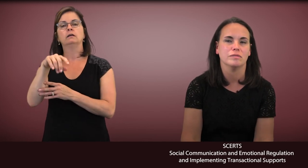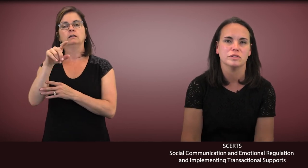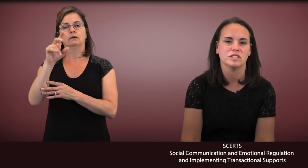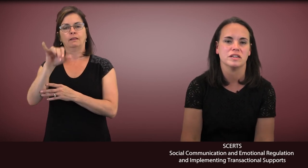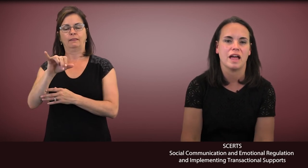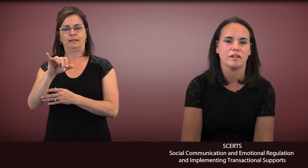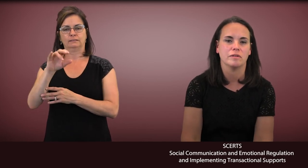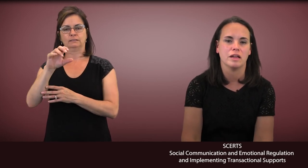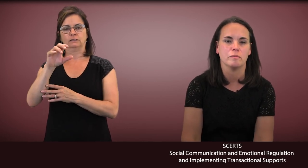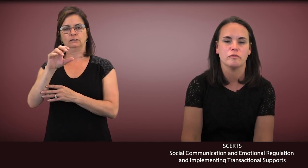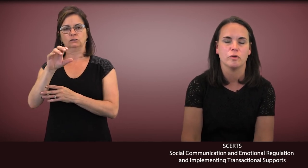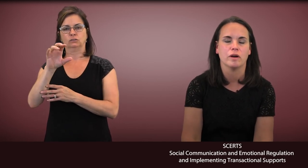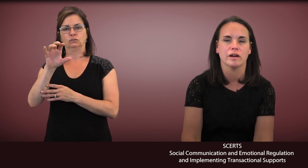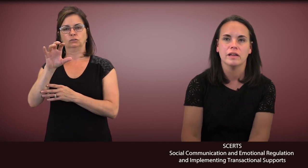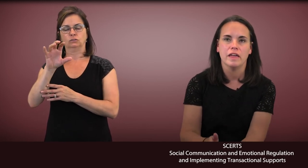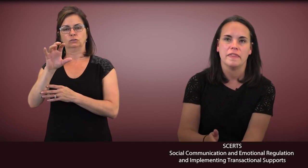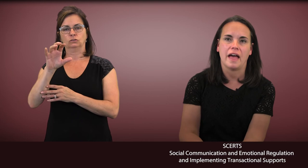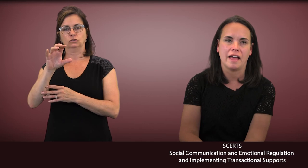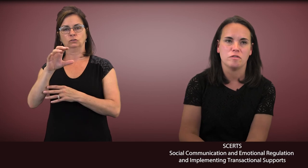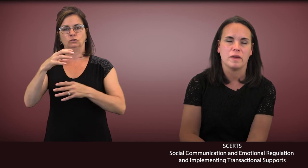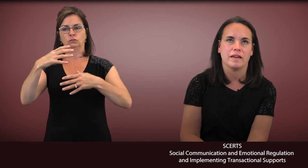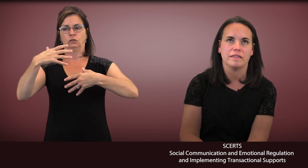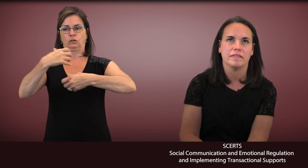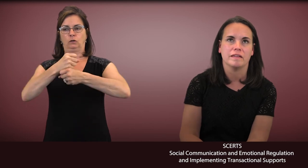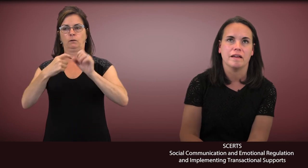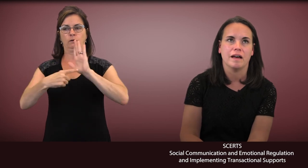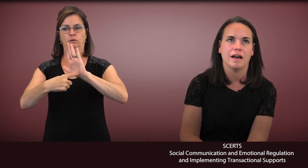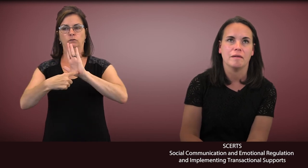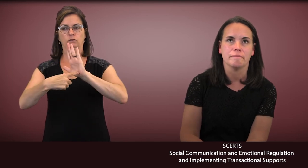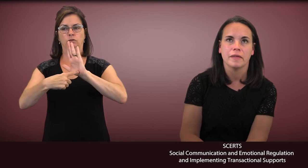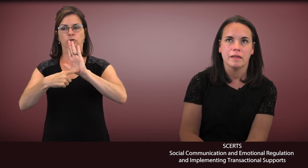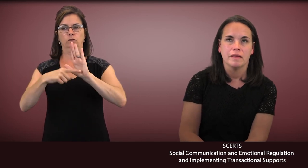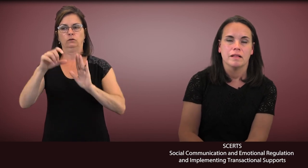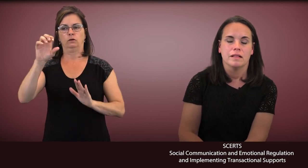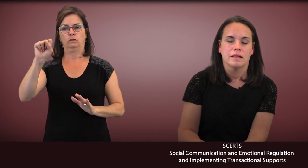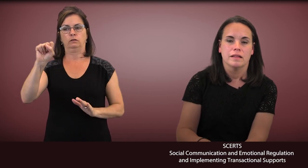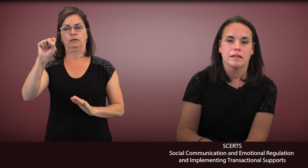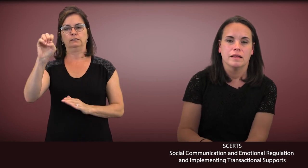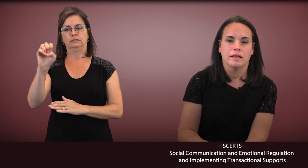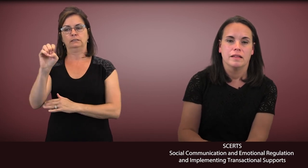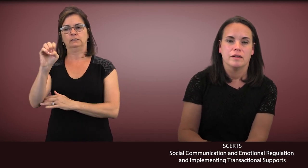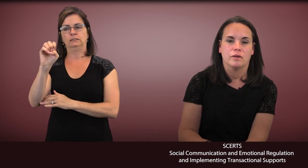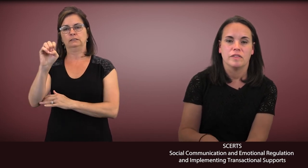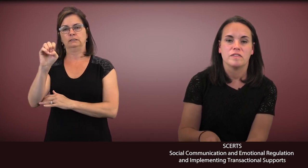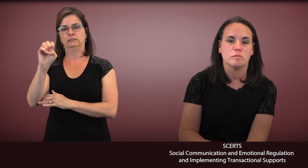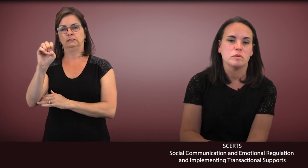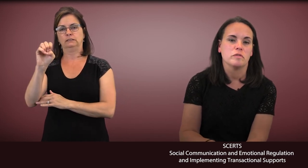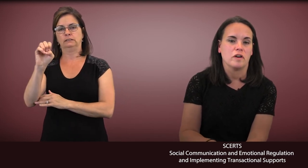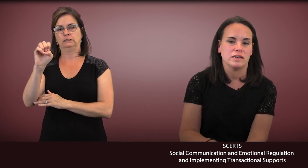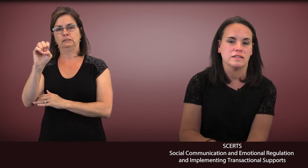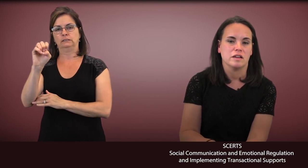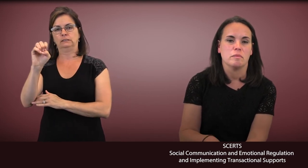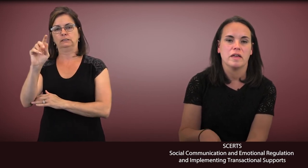which is an acronym for the aspects or the symptoms of autism